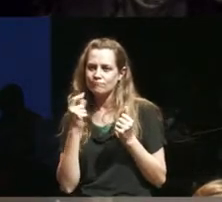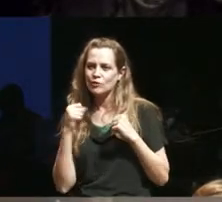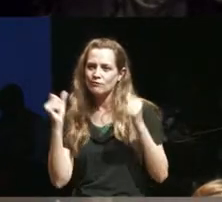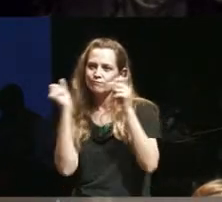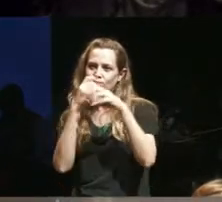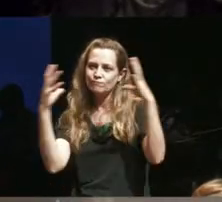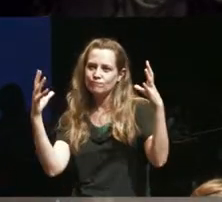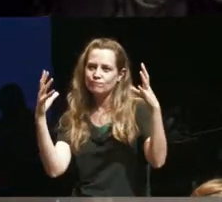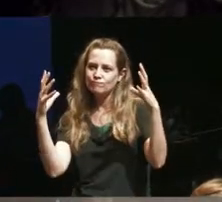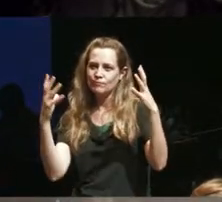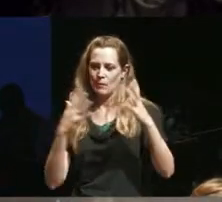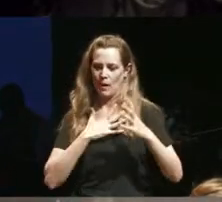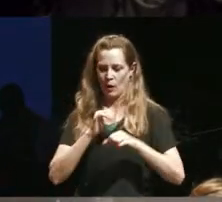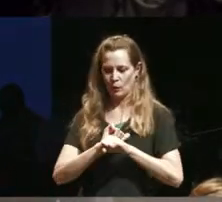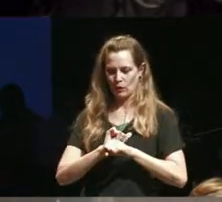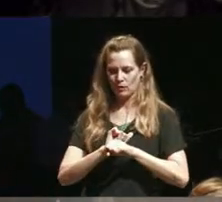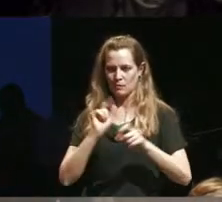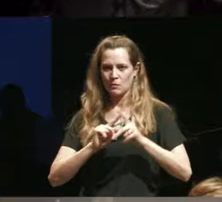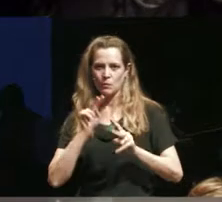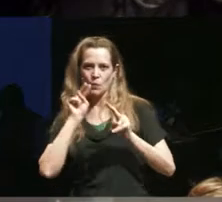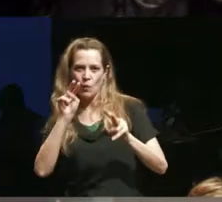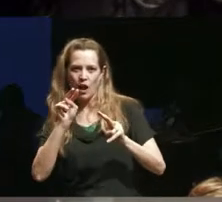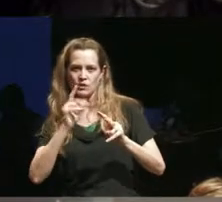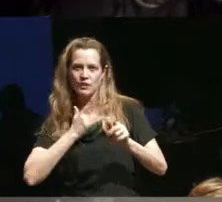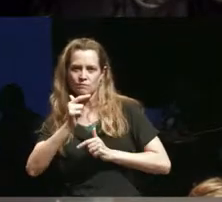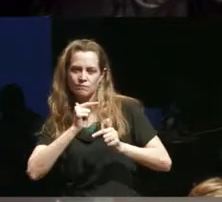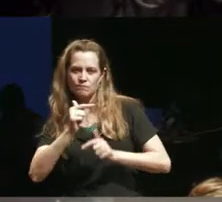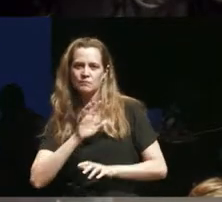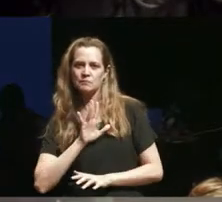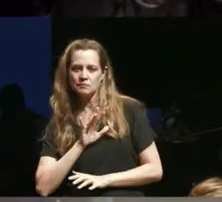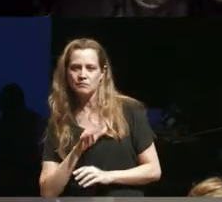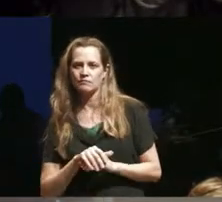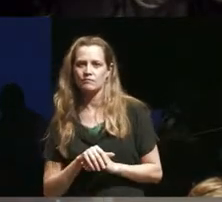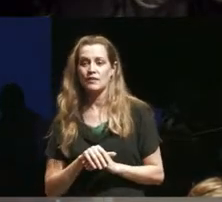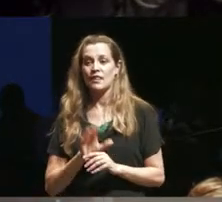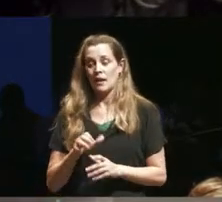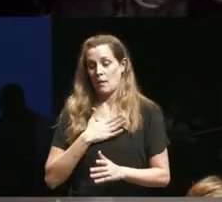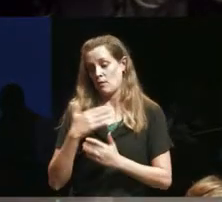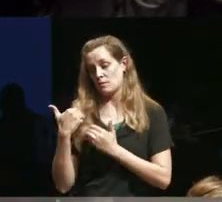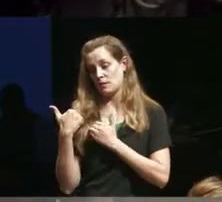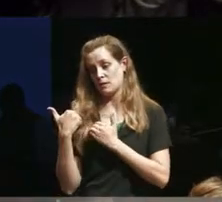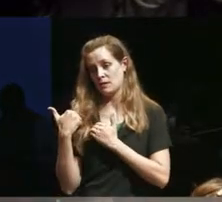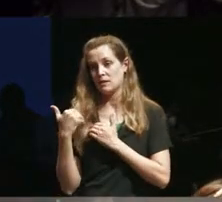will engage with my work and that I feel is my responsibility and my opportunity